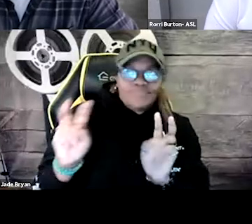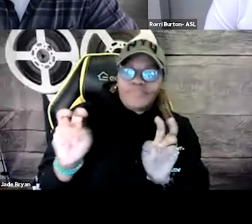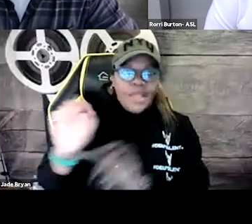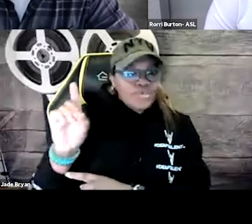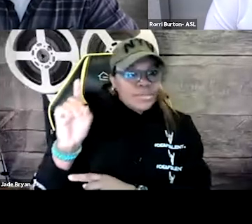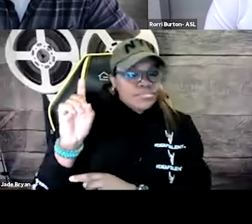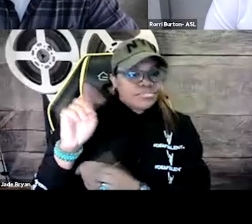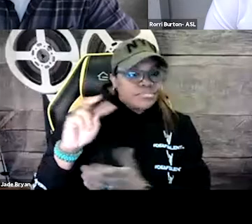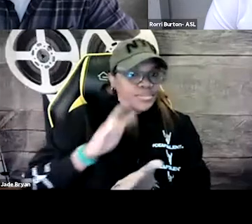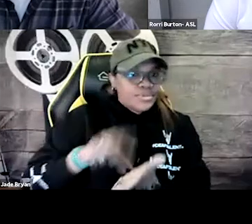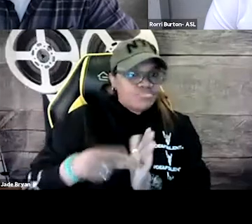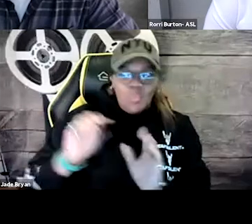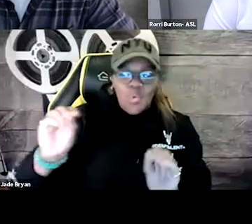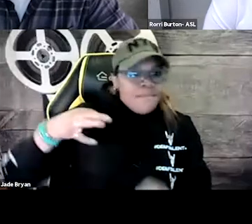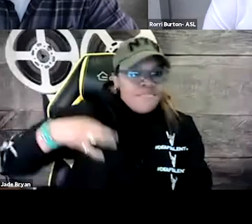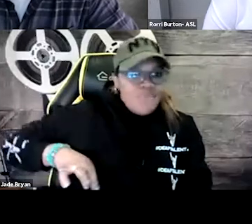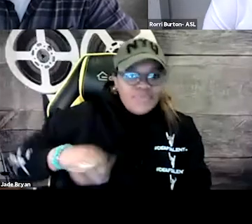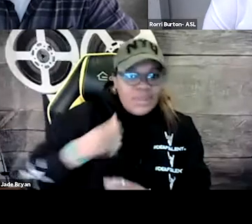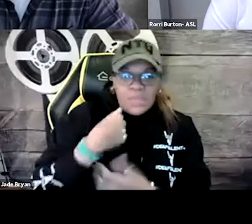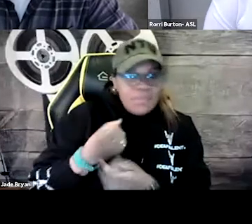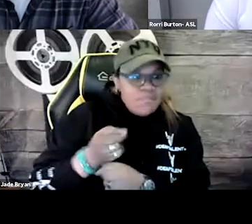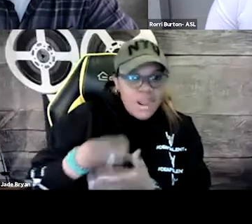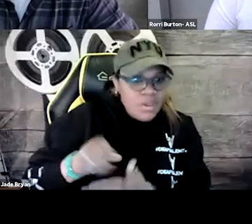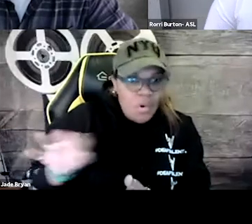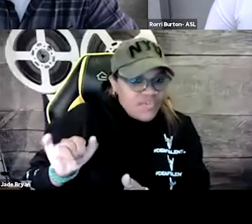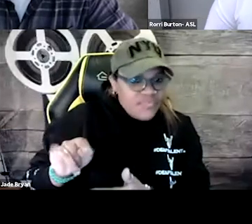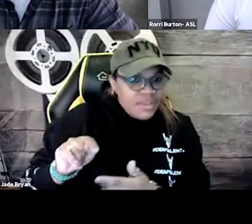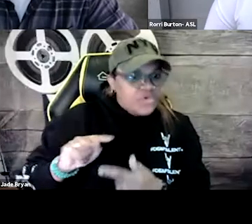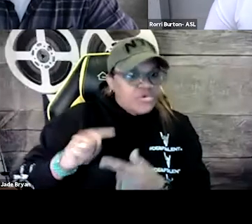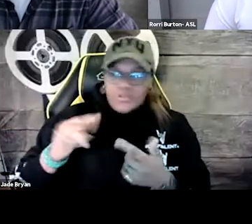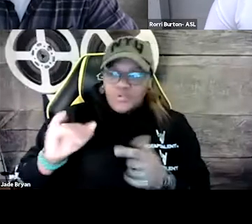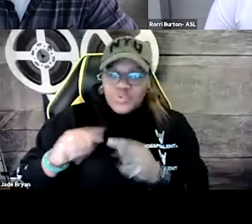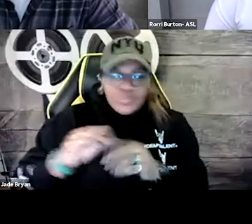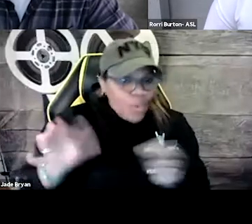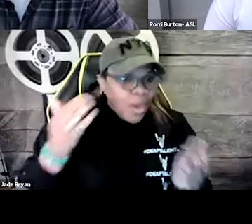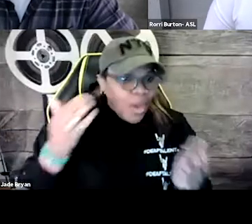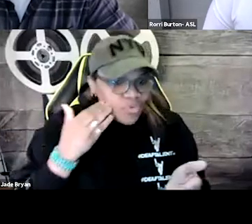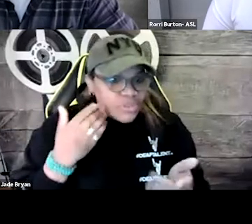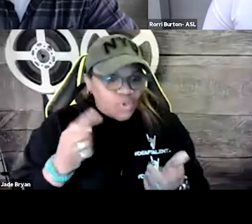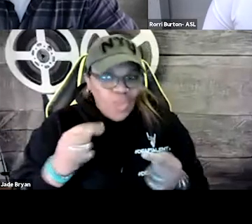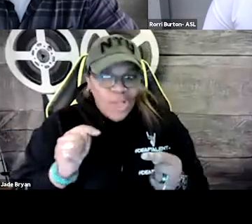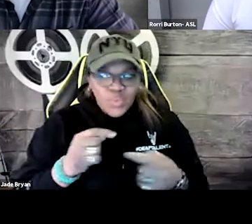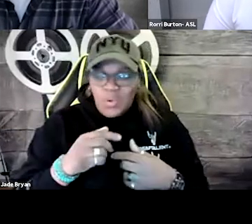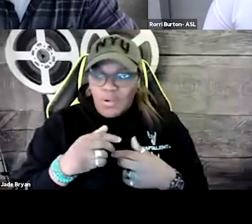and sometimes it's good, sometimes it's not so good. But there's no benefit to the deaf community to feel like we want to get